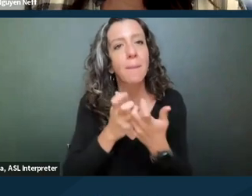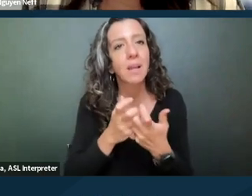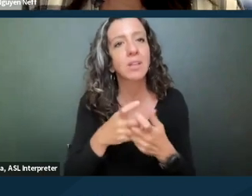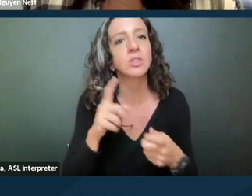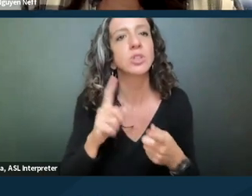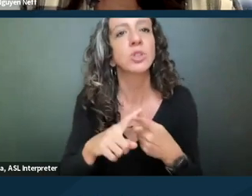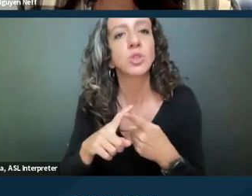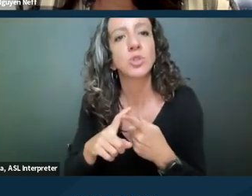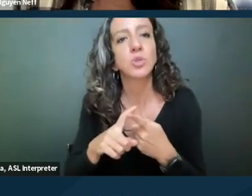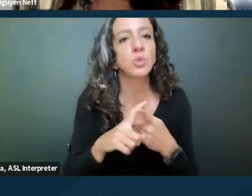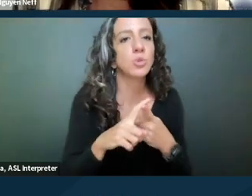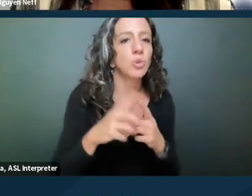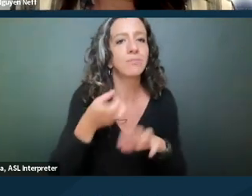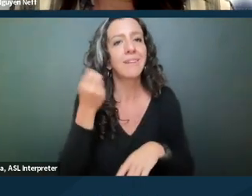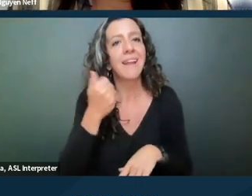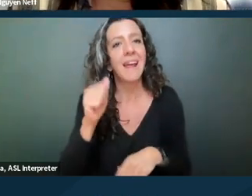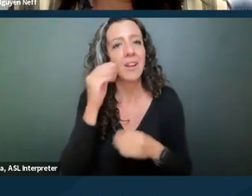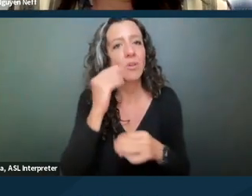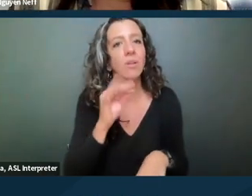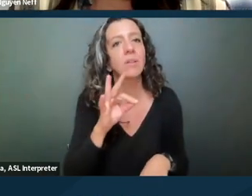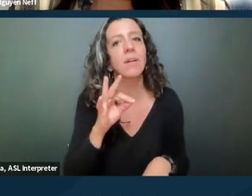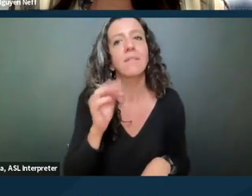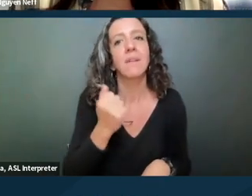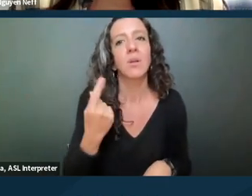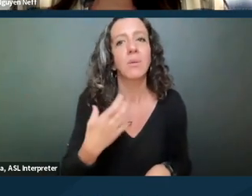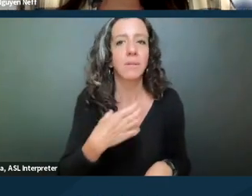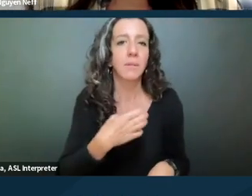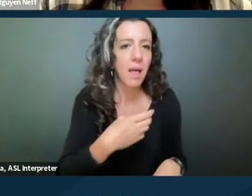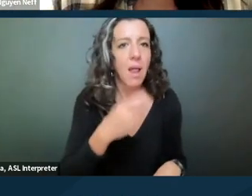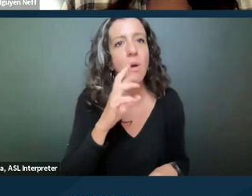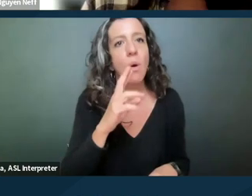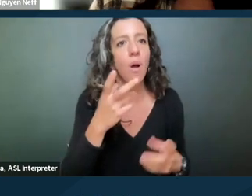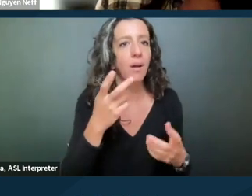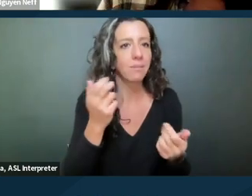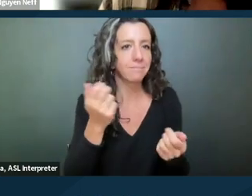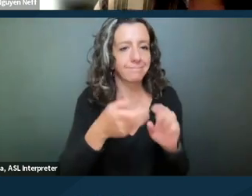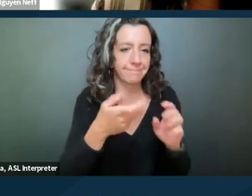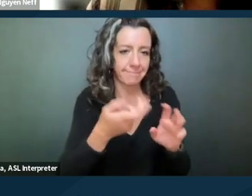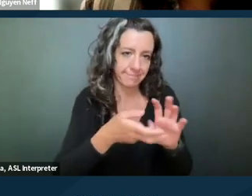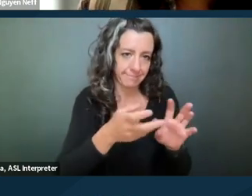or any someone's in complaint of the unlawful detainer. Other reasonable accommodations